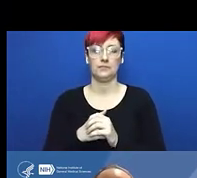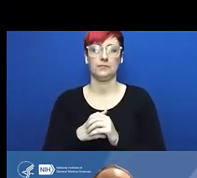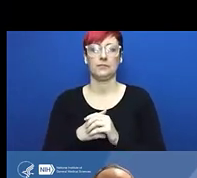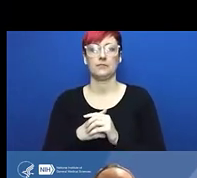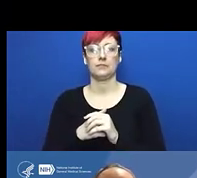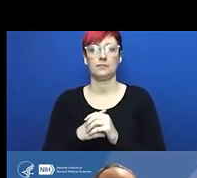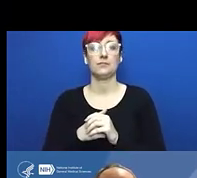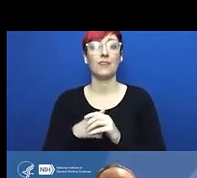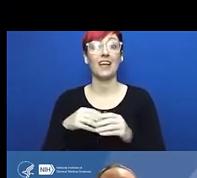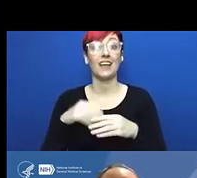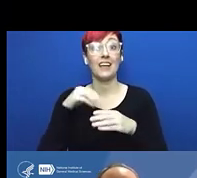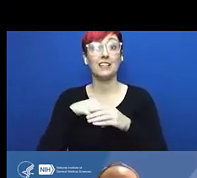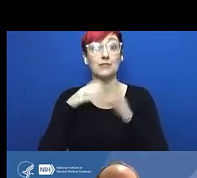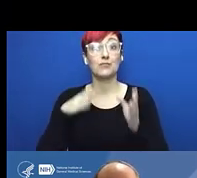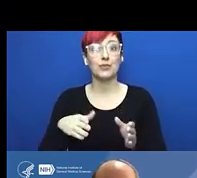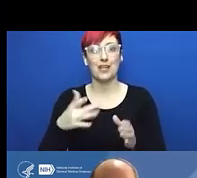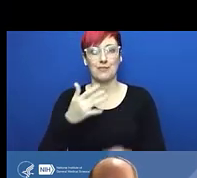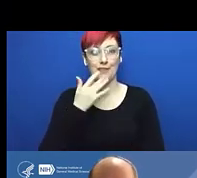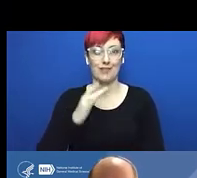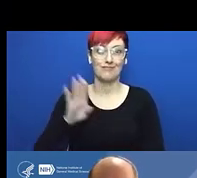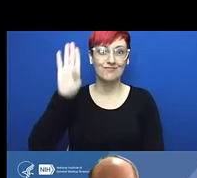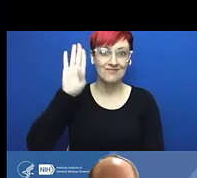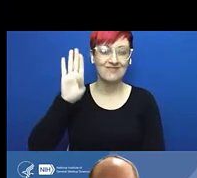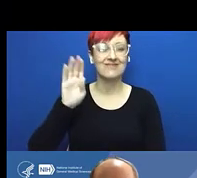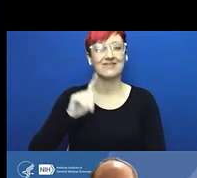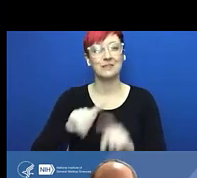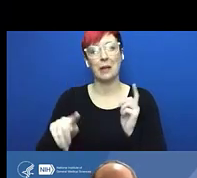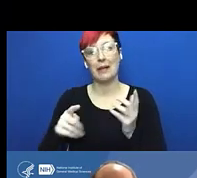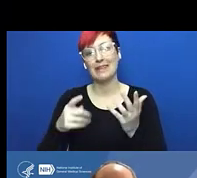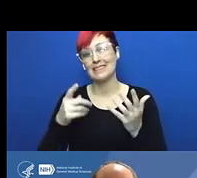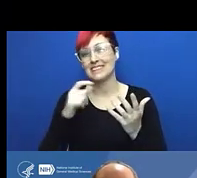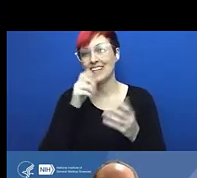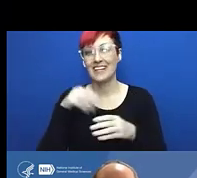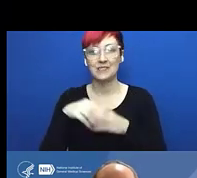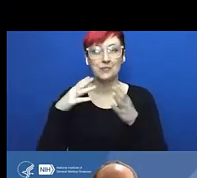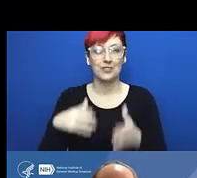Liza Bundesen: Sorry. No, I think you're driving your slides. Jon Lorsch: Okay, I'll put them up.